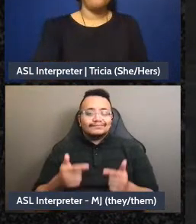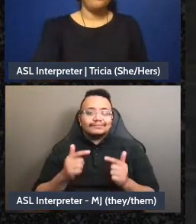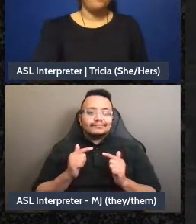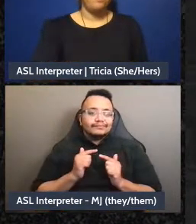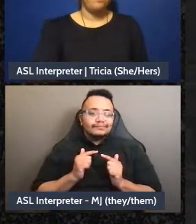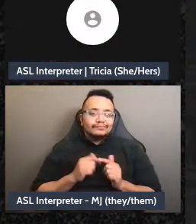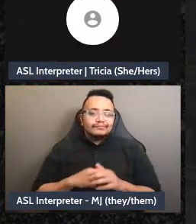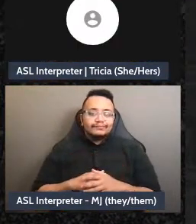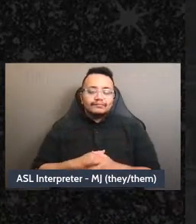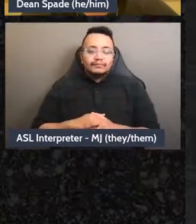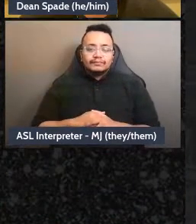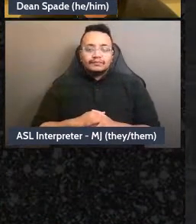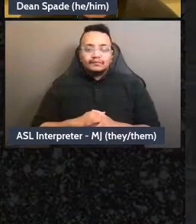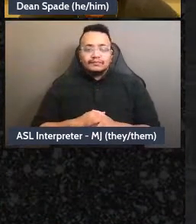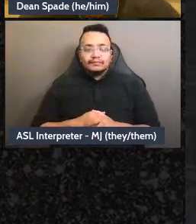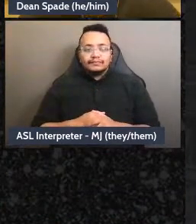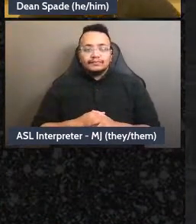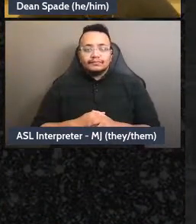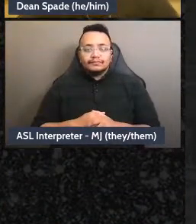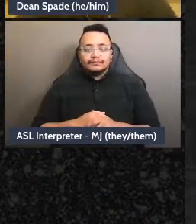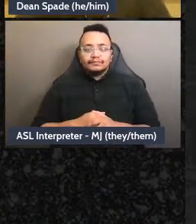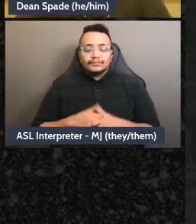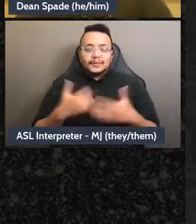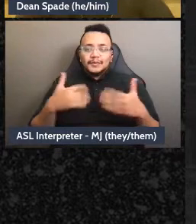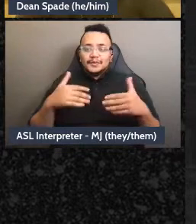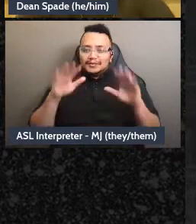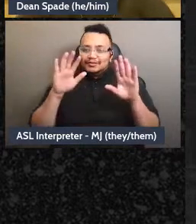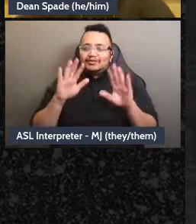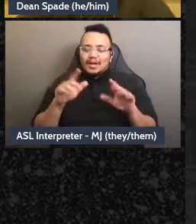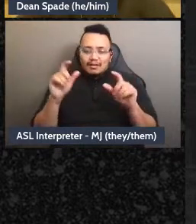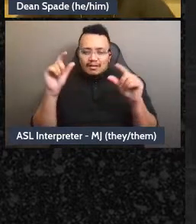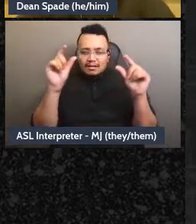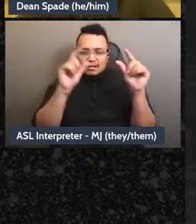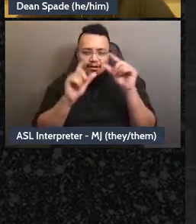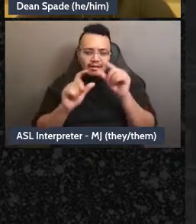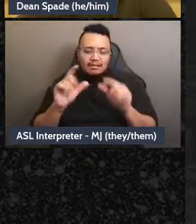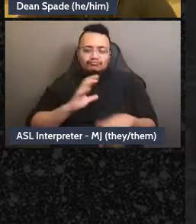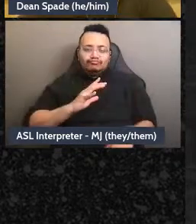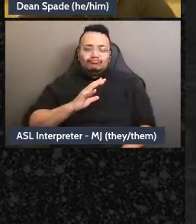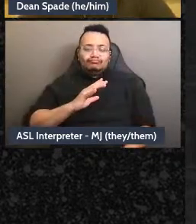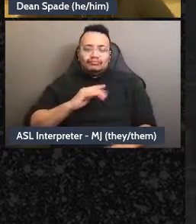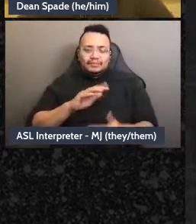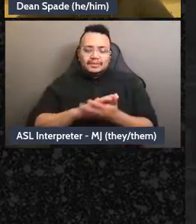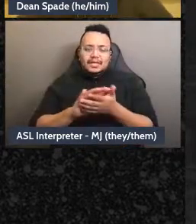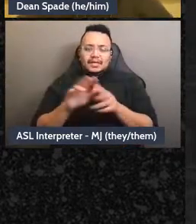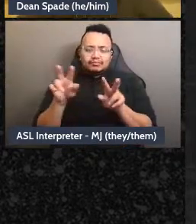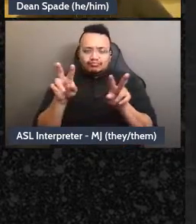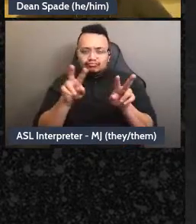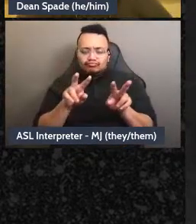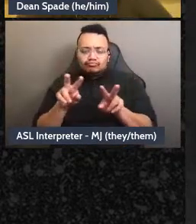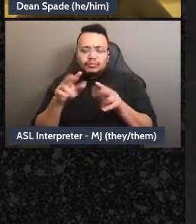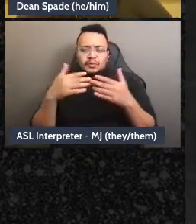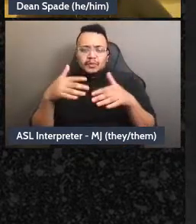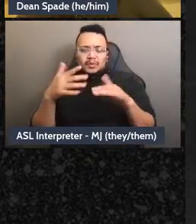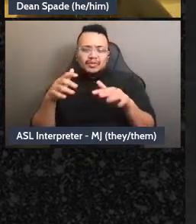Yeah, great, this is really helpful just to see what's-what's hard for folks in decision making